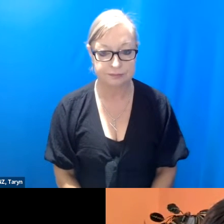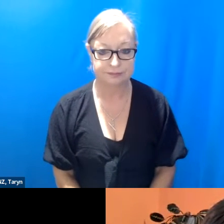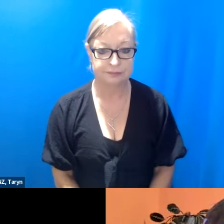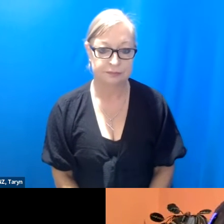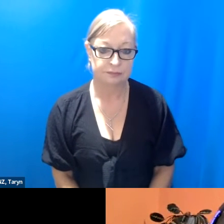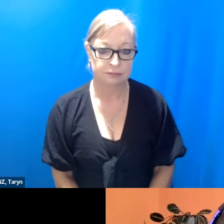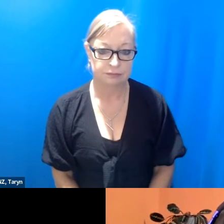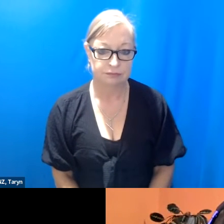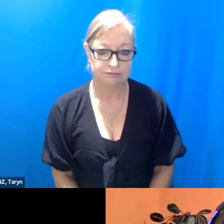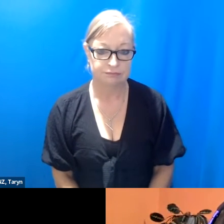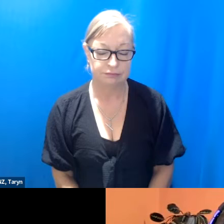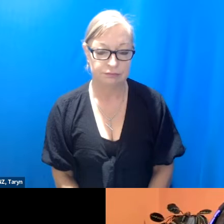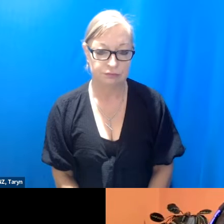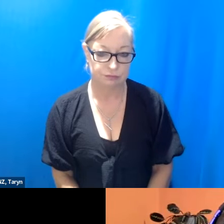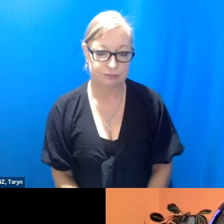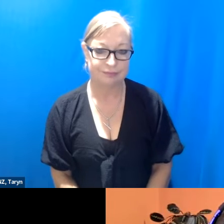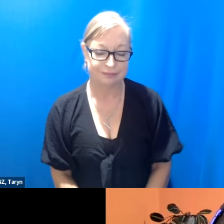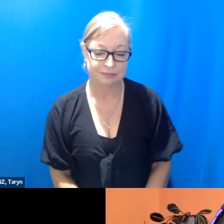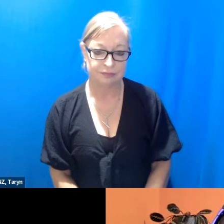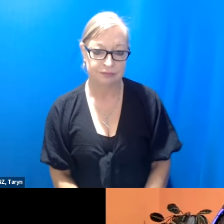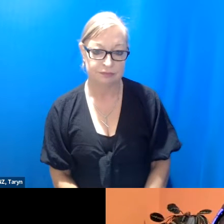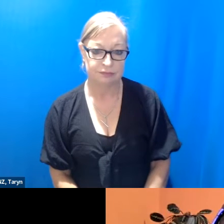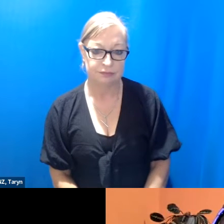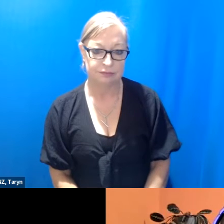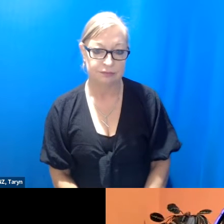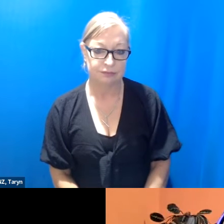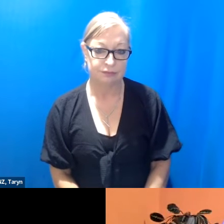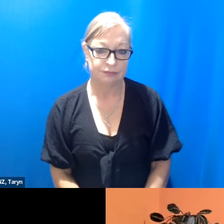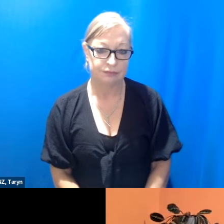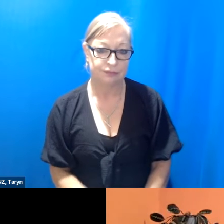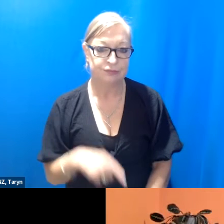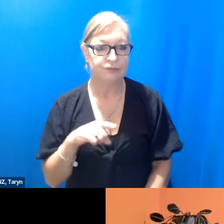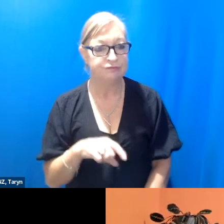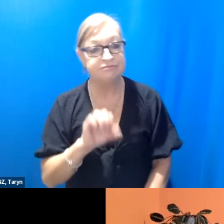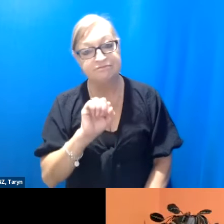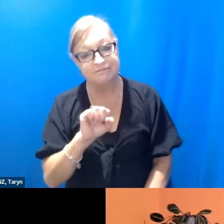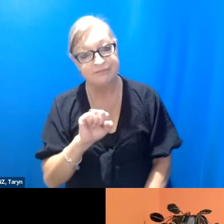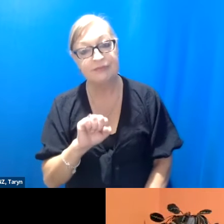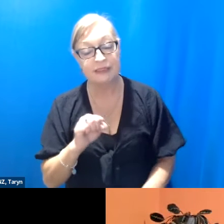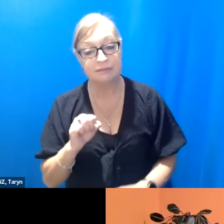that. Like just the, sort of, making sure that as much as possible is arranged in advance,